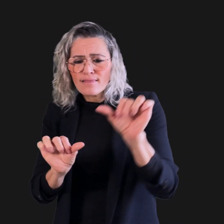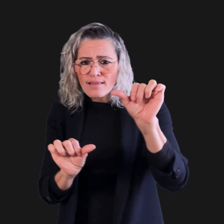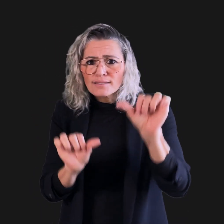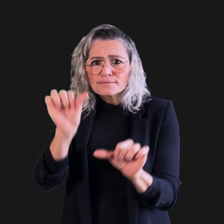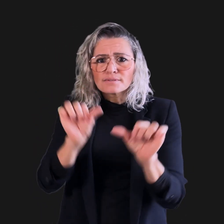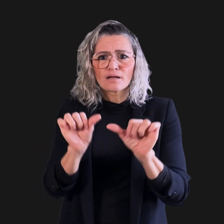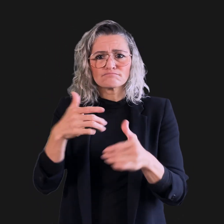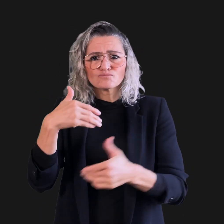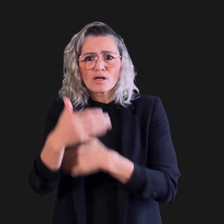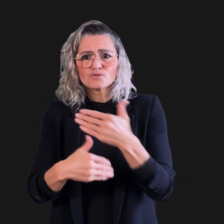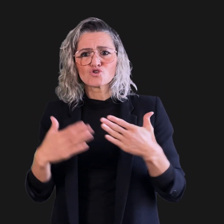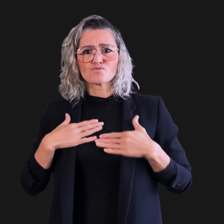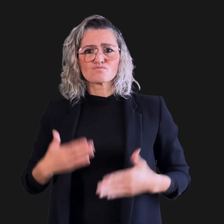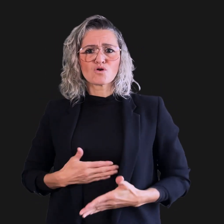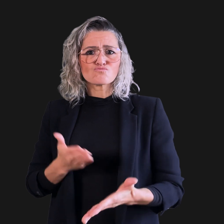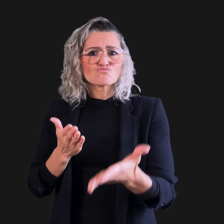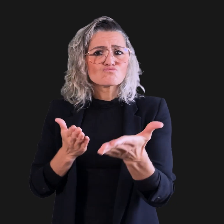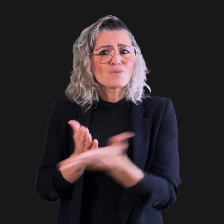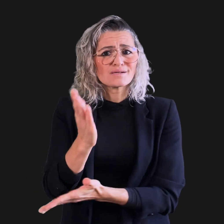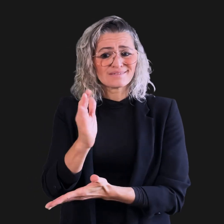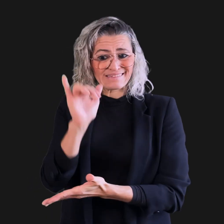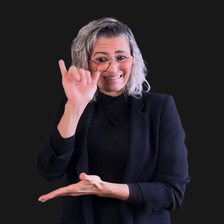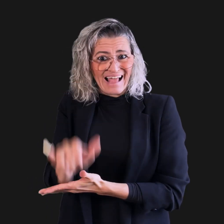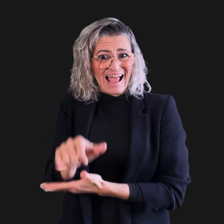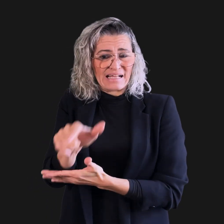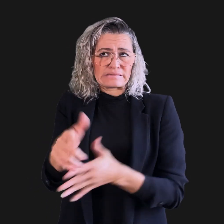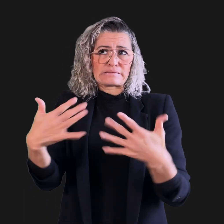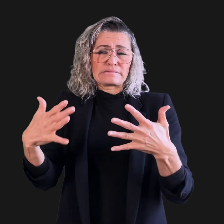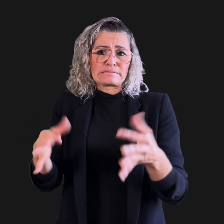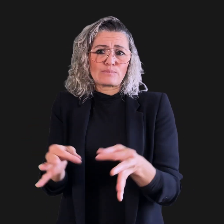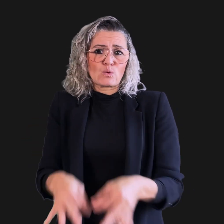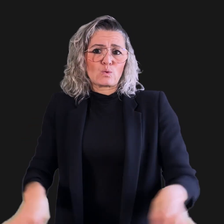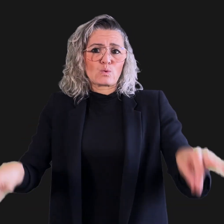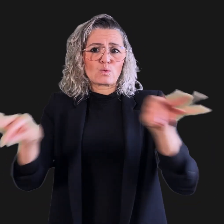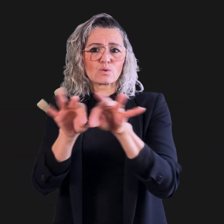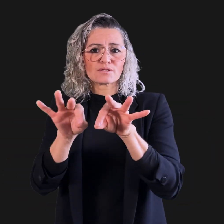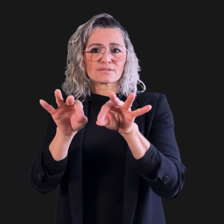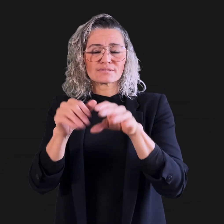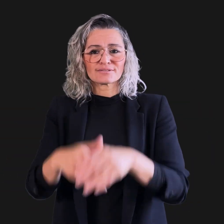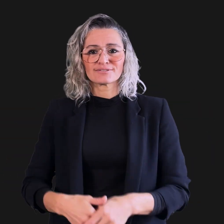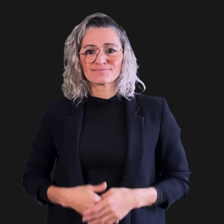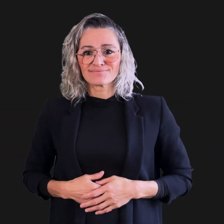and to assess progress in relation to this important area of human rights.